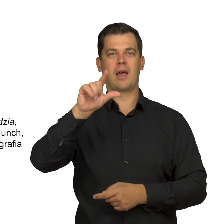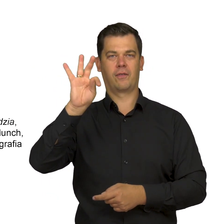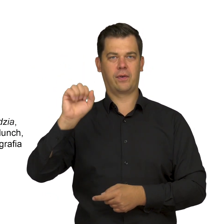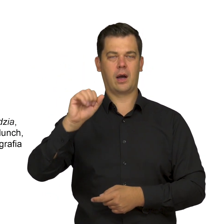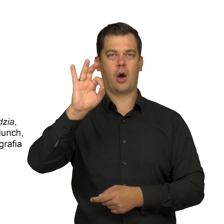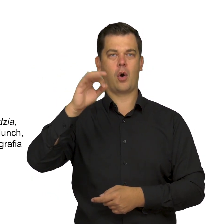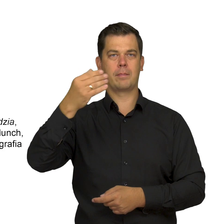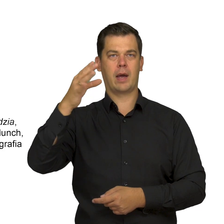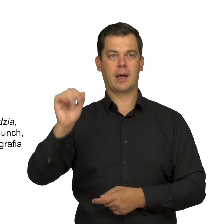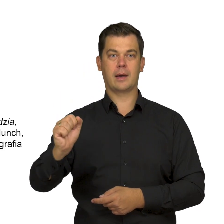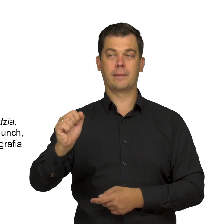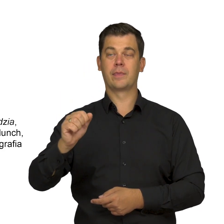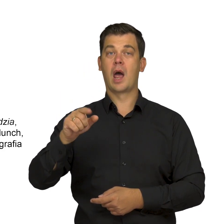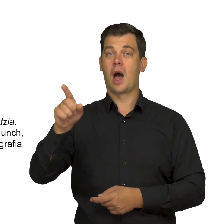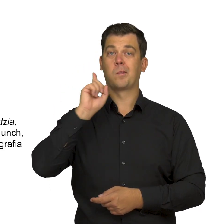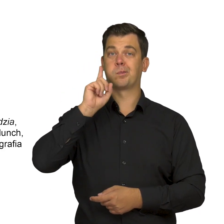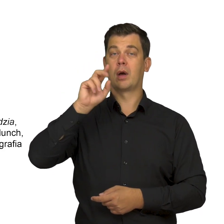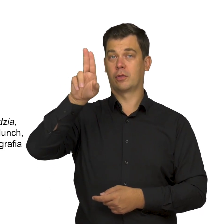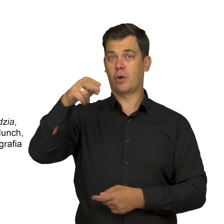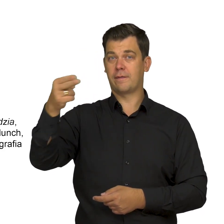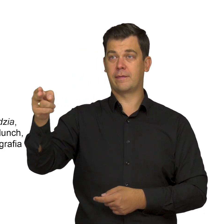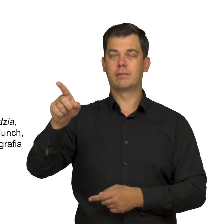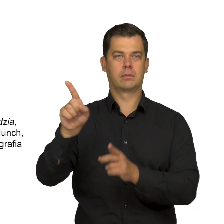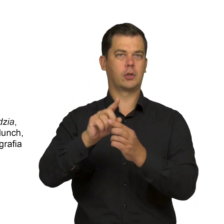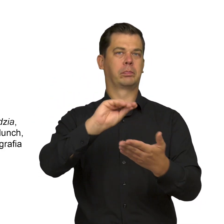This Norwegian painter and printmaker